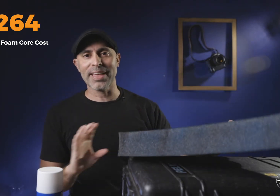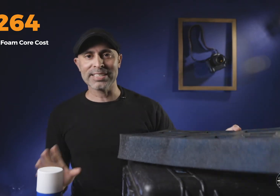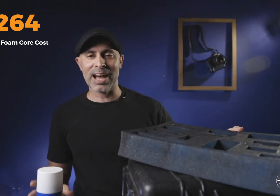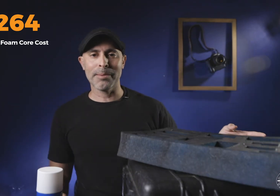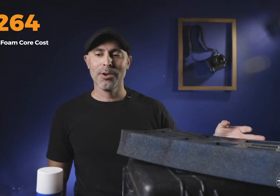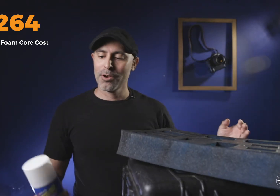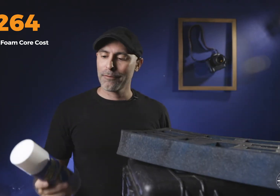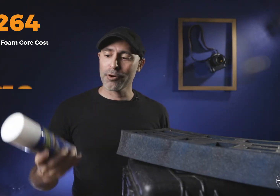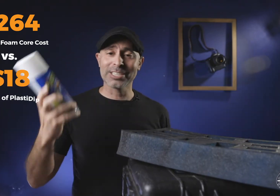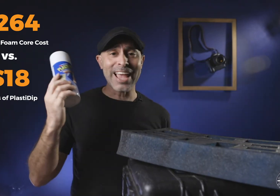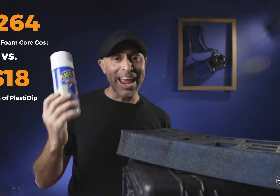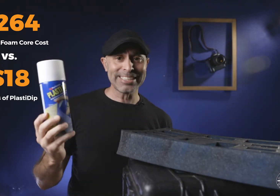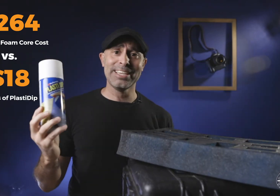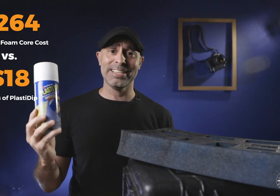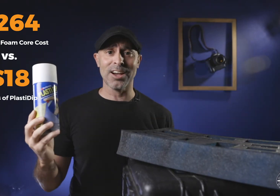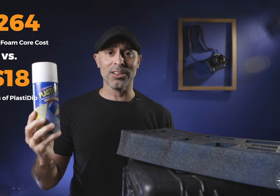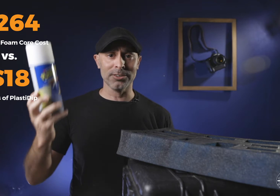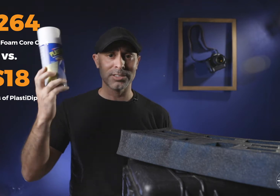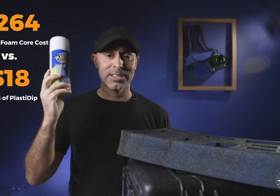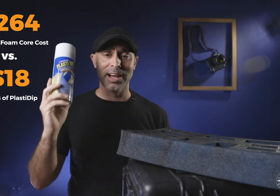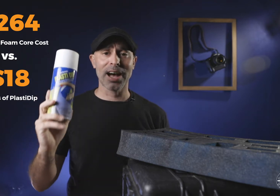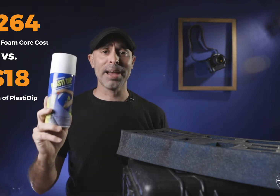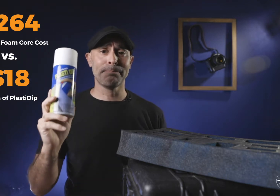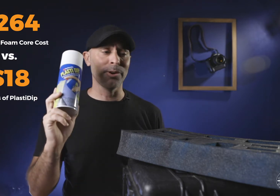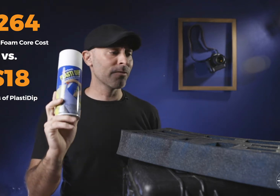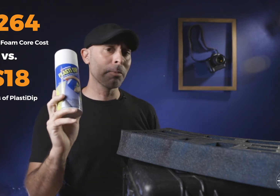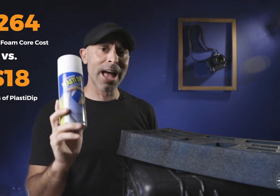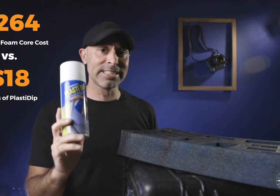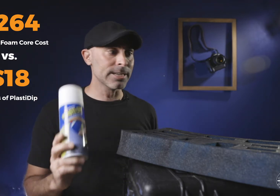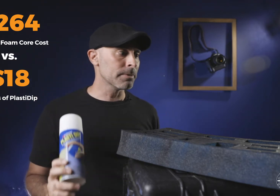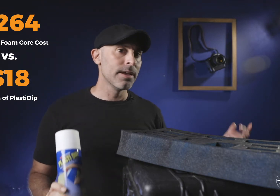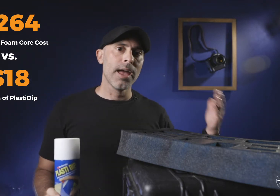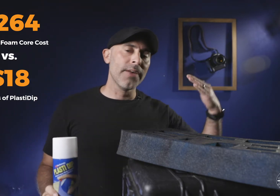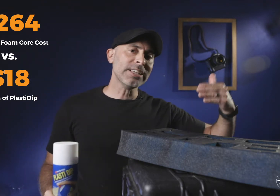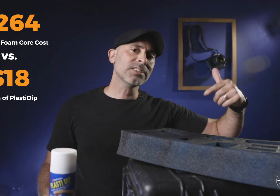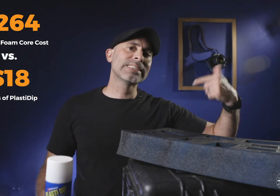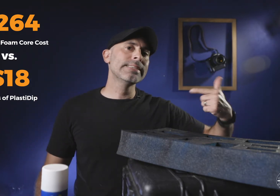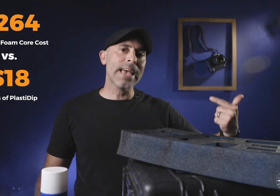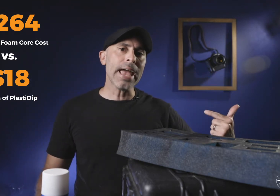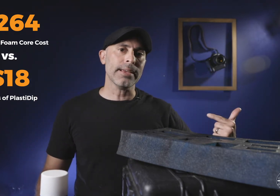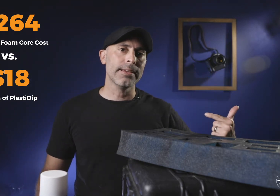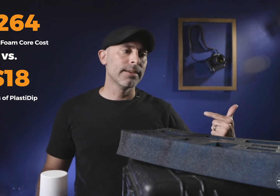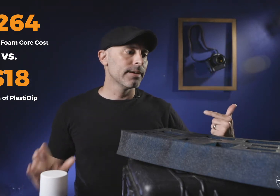in that time versus eighteen dollars I put for Placido and that's just today I